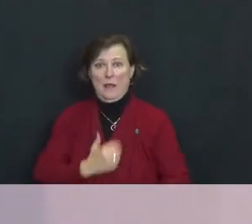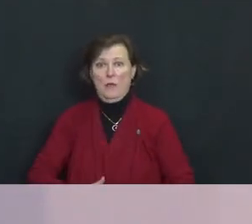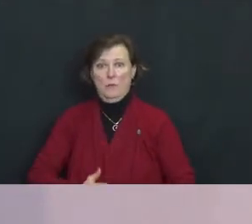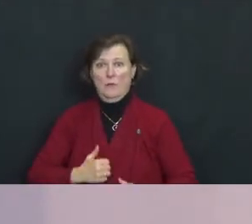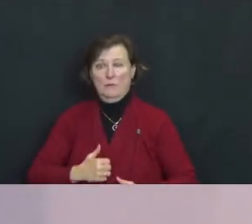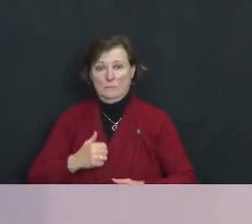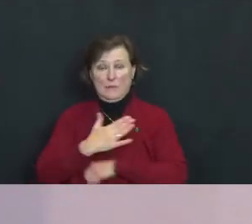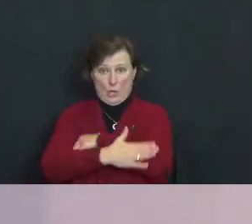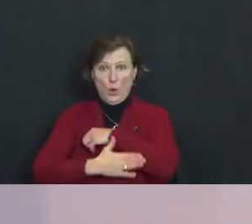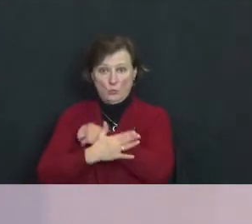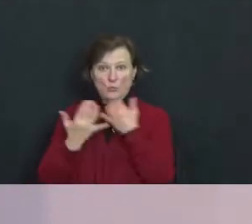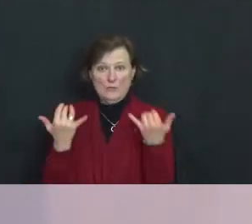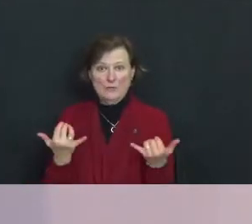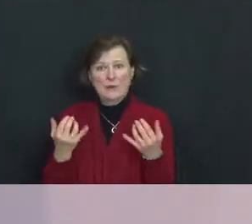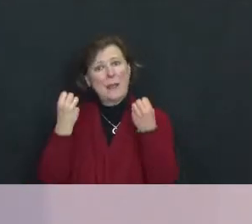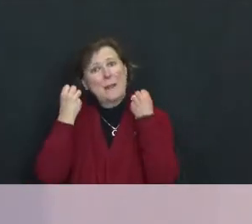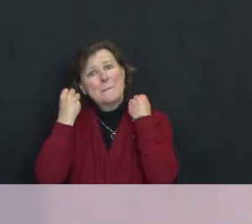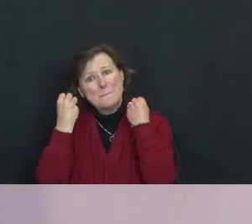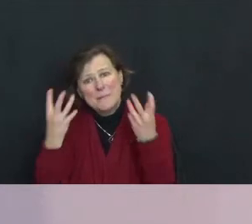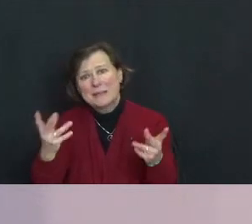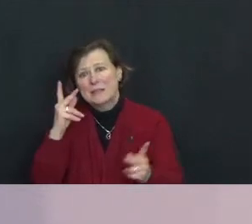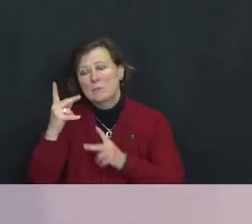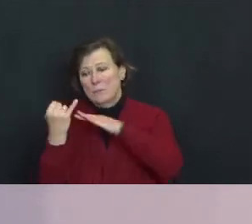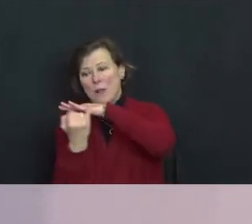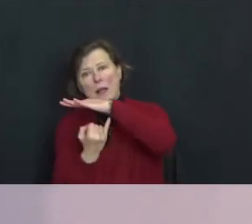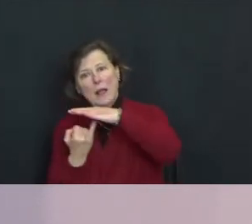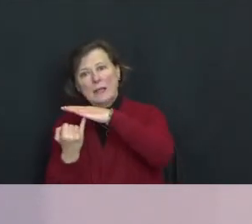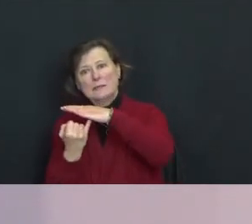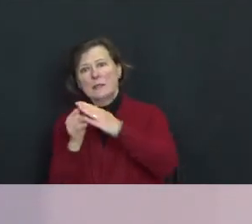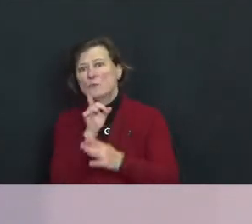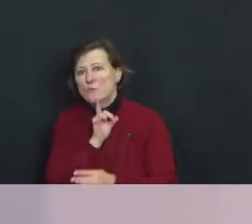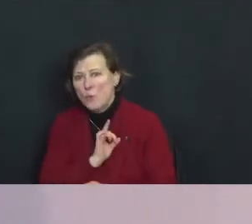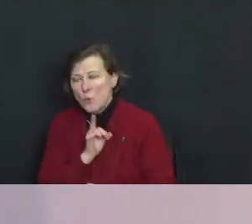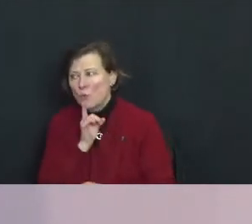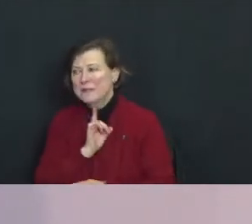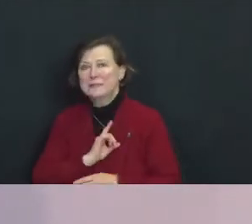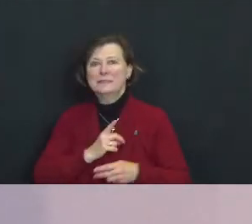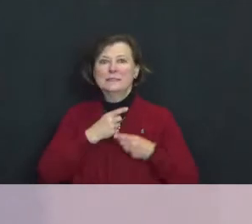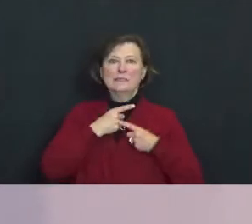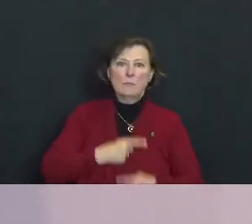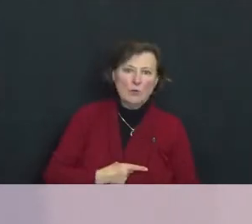So many people, social isolation, loneliness, depression.